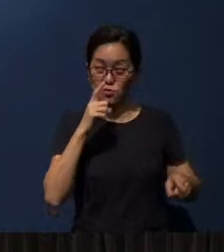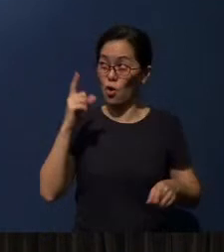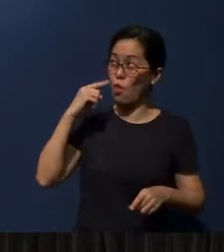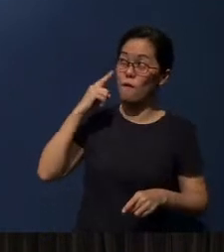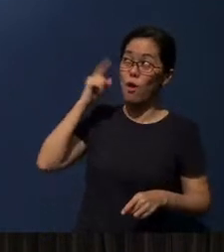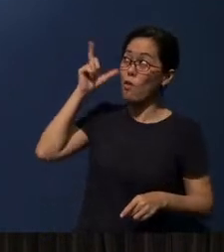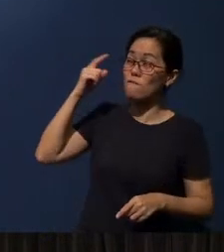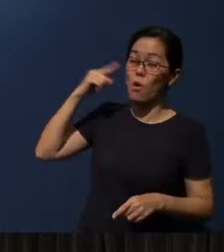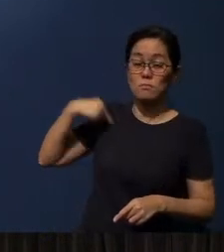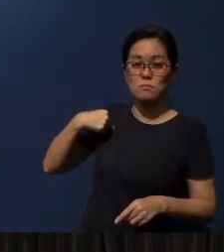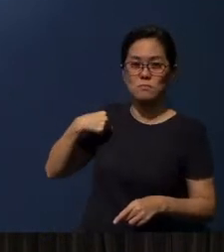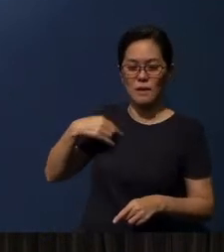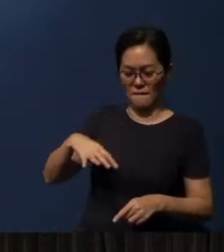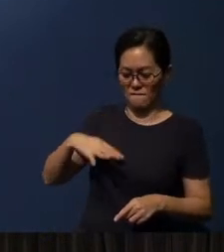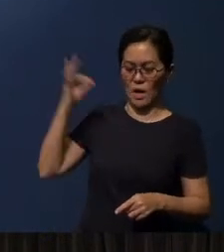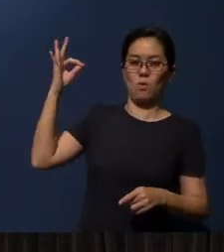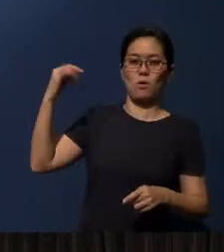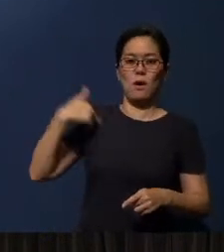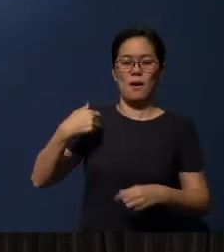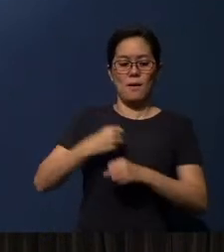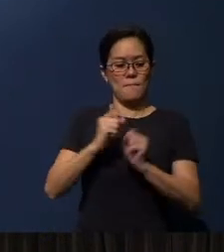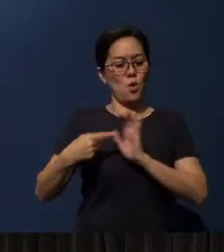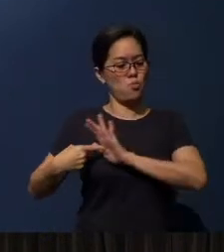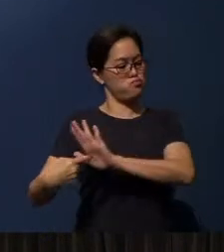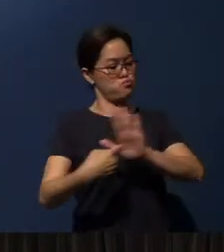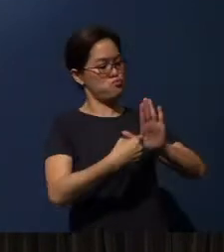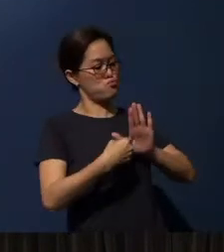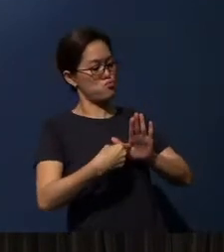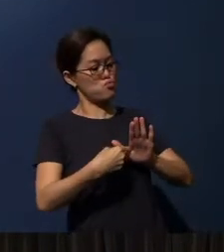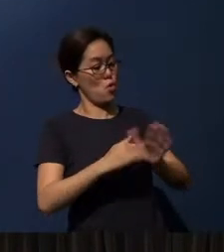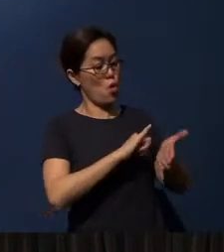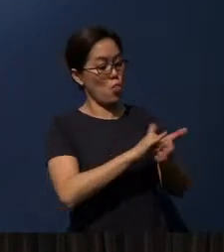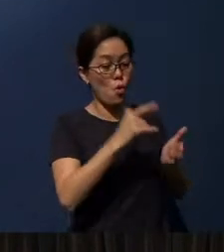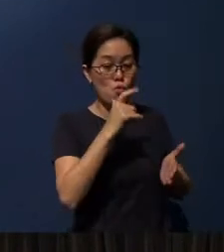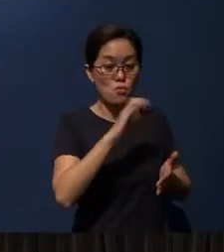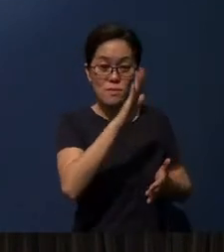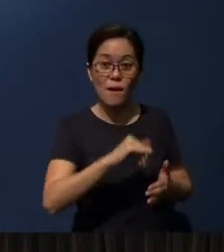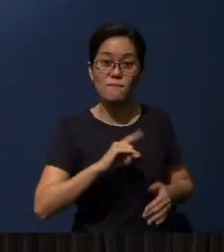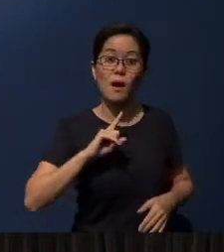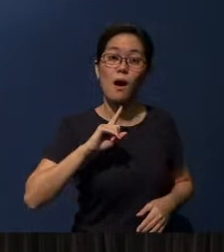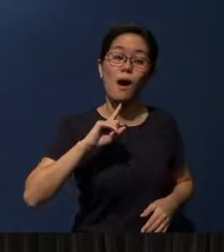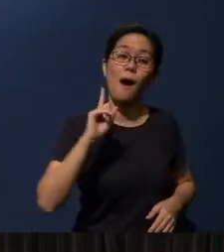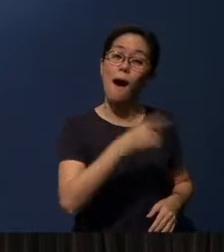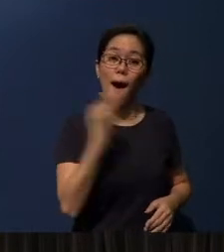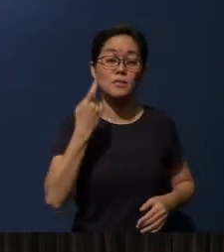I was made manifest to those who did not ask for Me.’